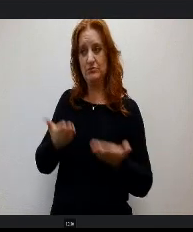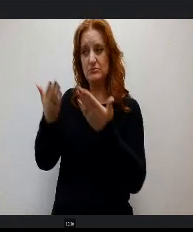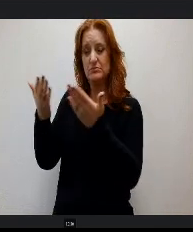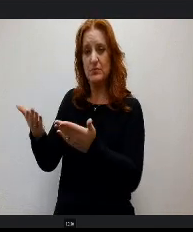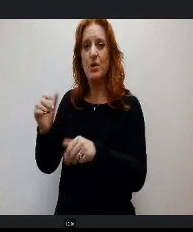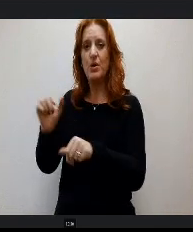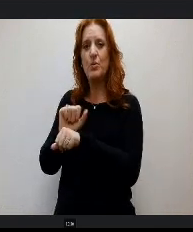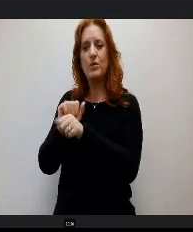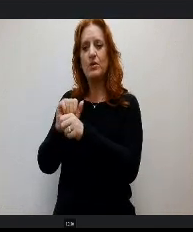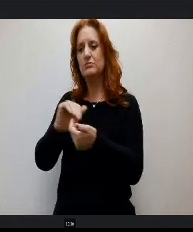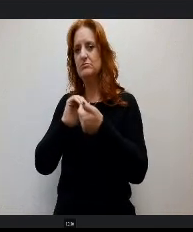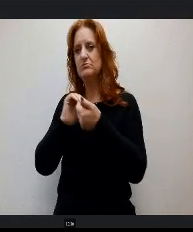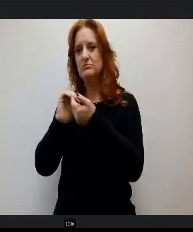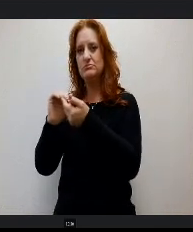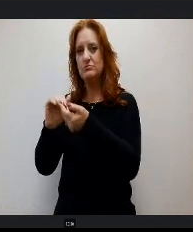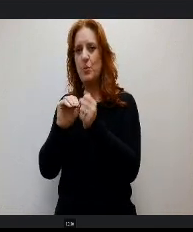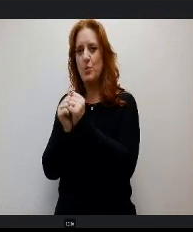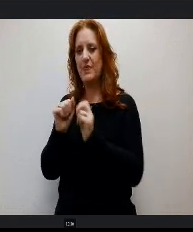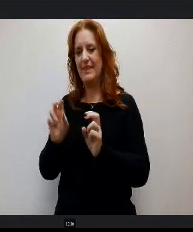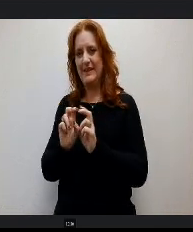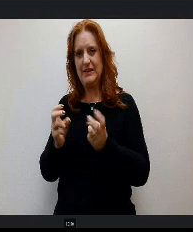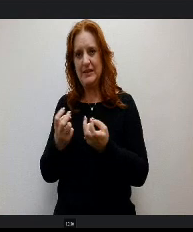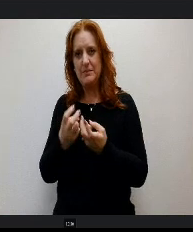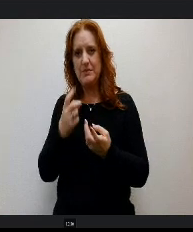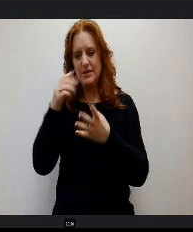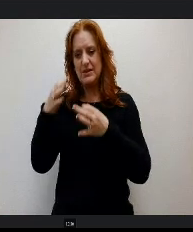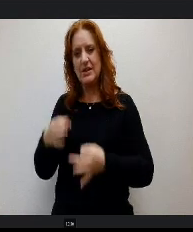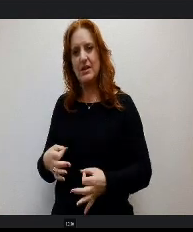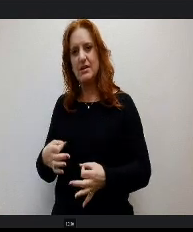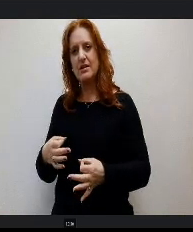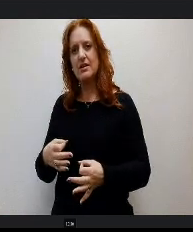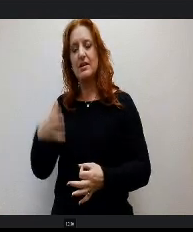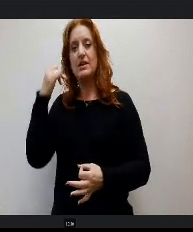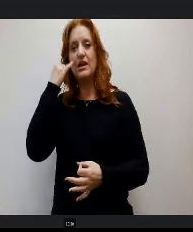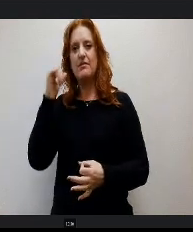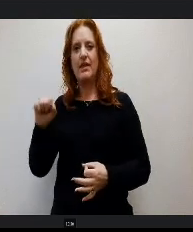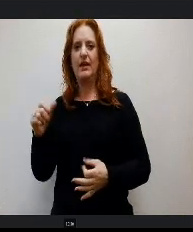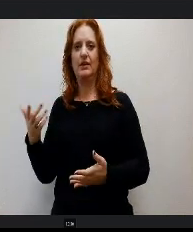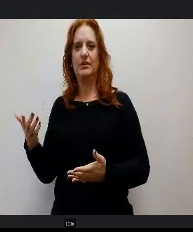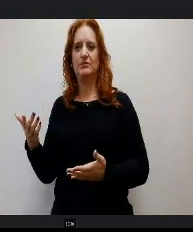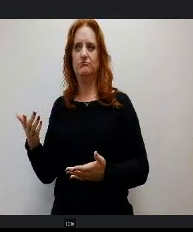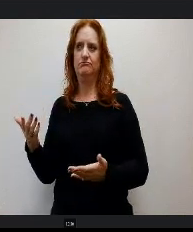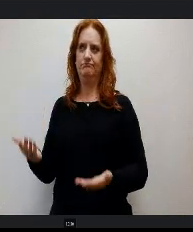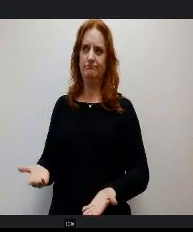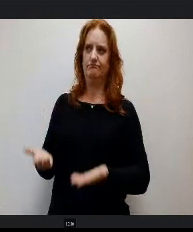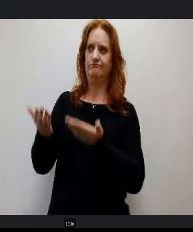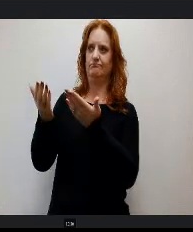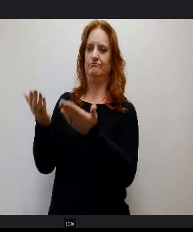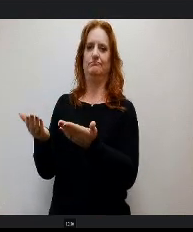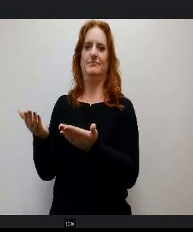the committee to determine whether or not they could bring forward something that was a viable